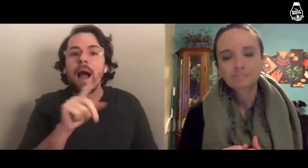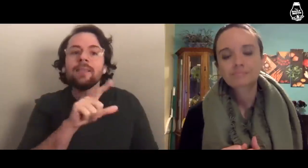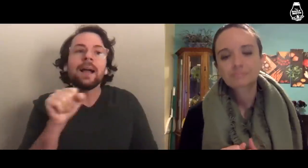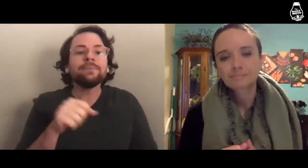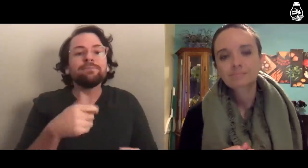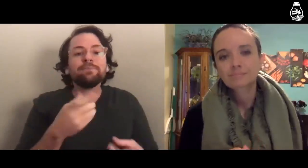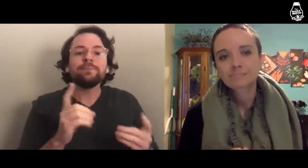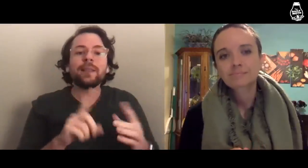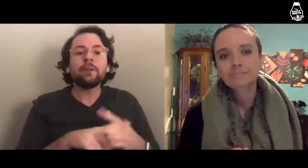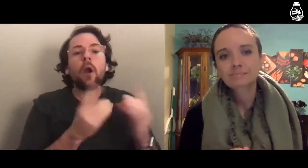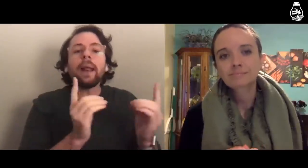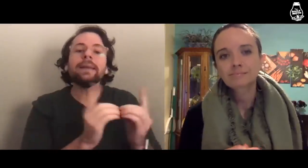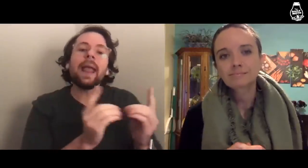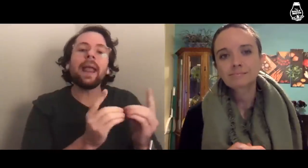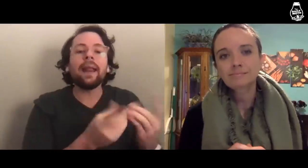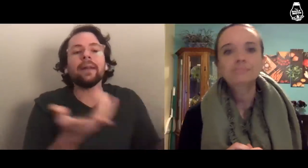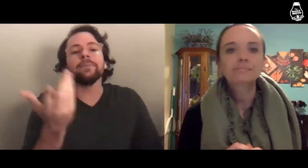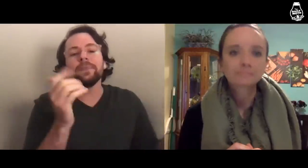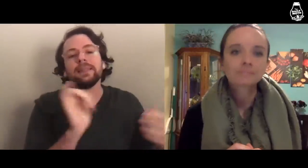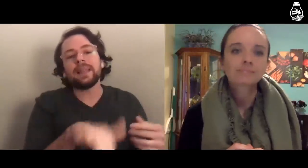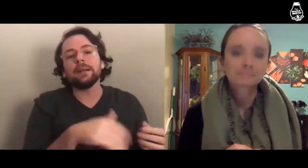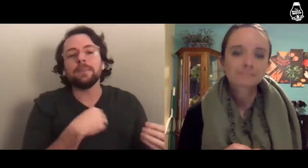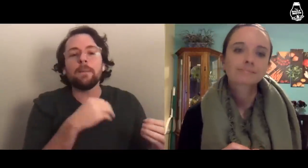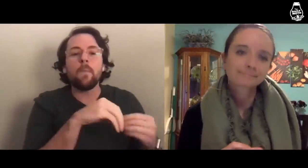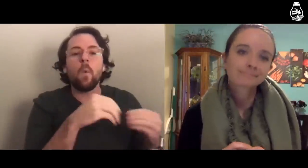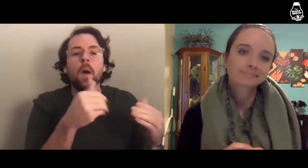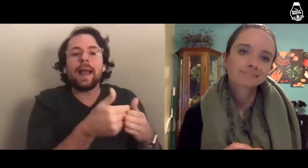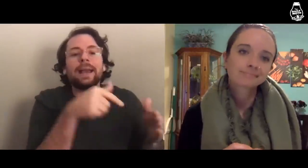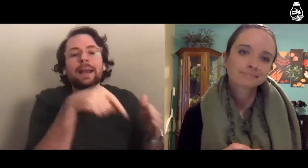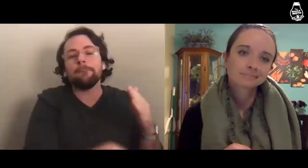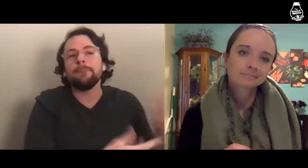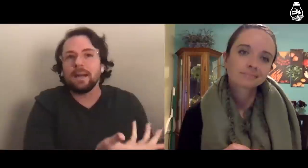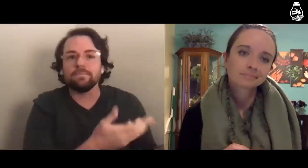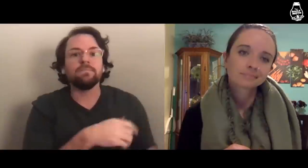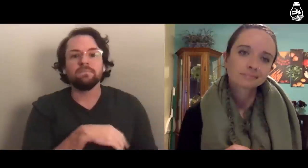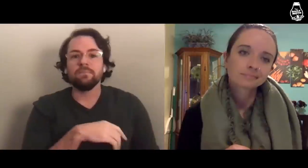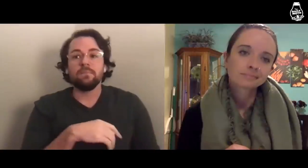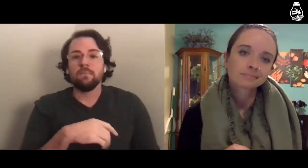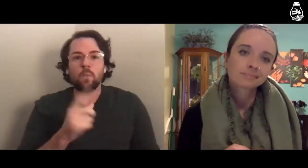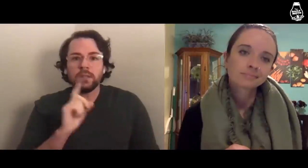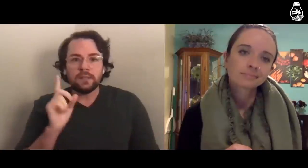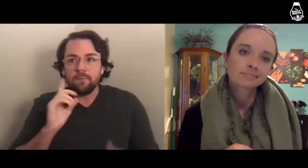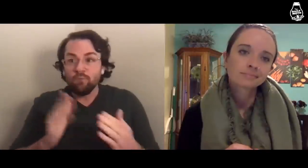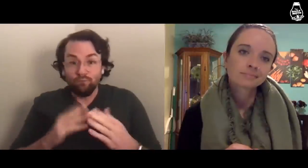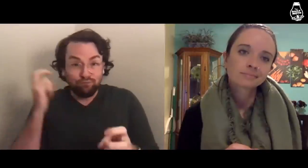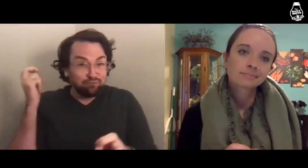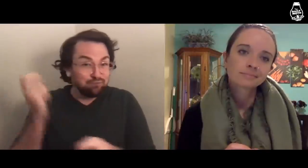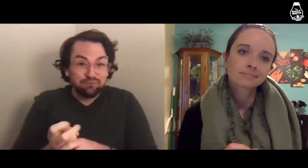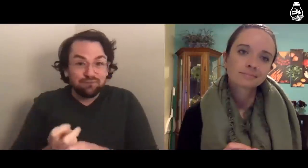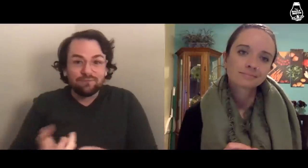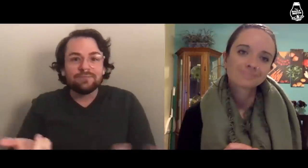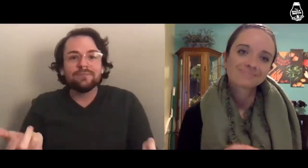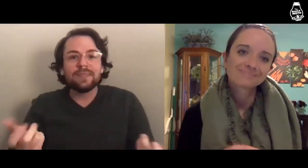unless they start dating or things get more deep. In the Deaf community, that’s a big challenge.